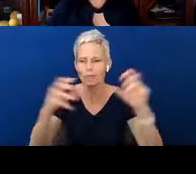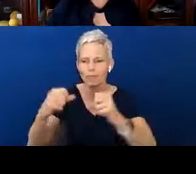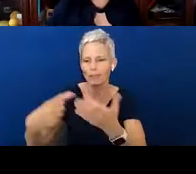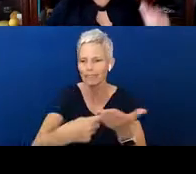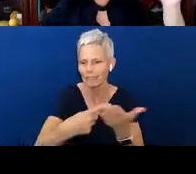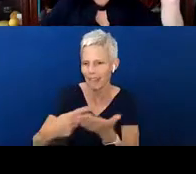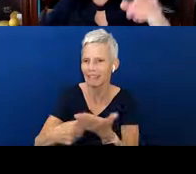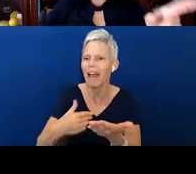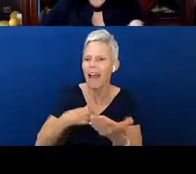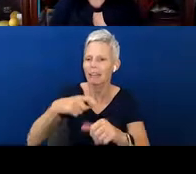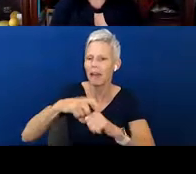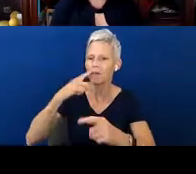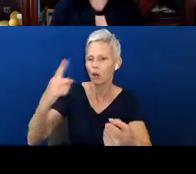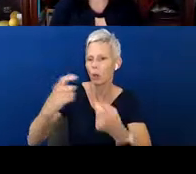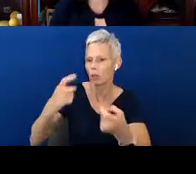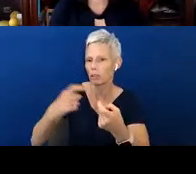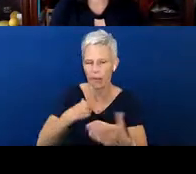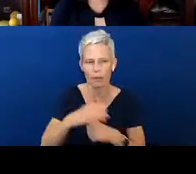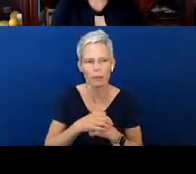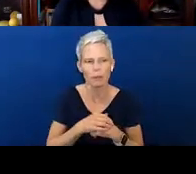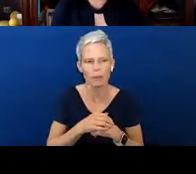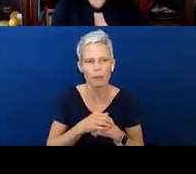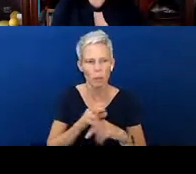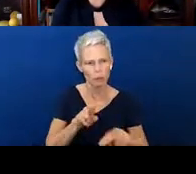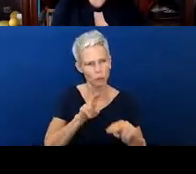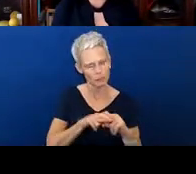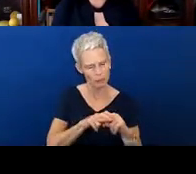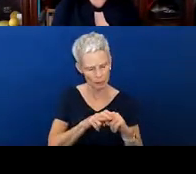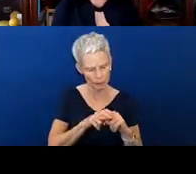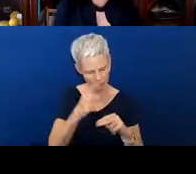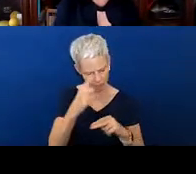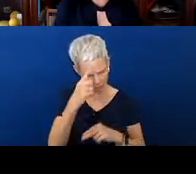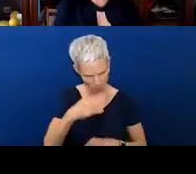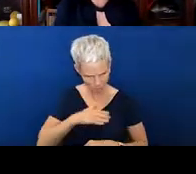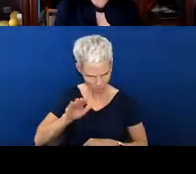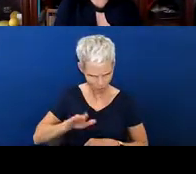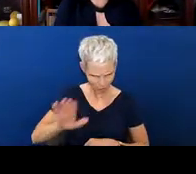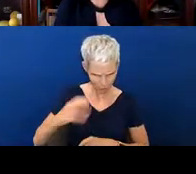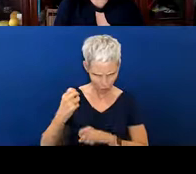So thinking about this, sit down. What are your child's strengths? Is your child really curious